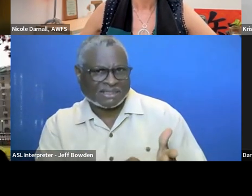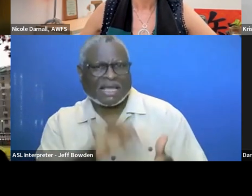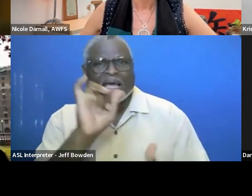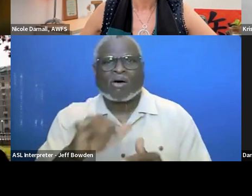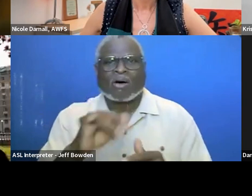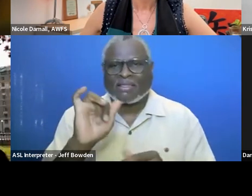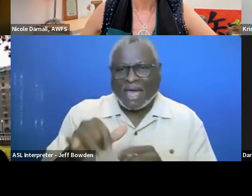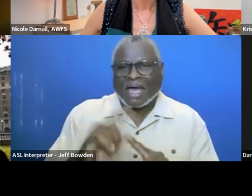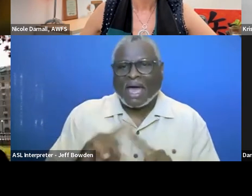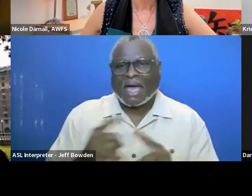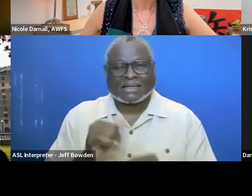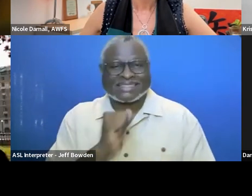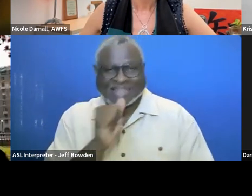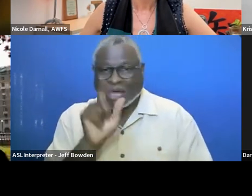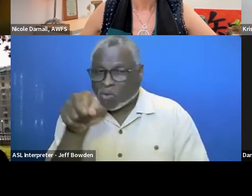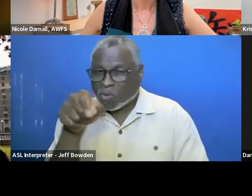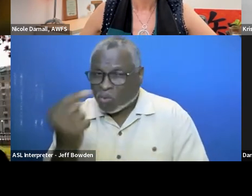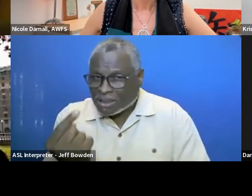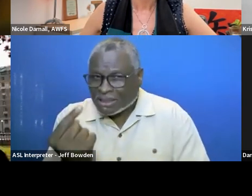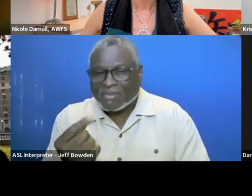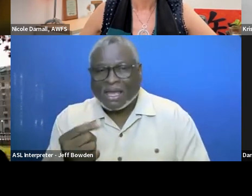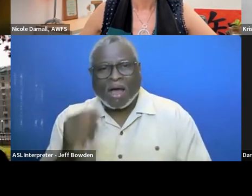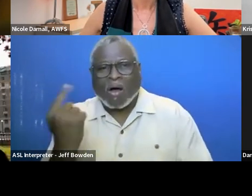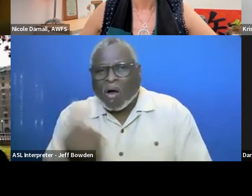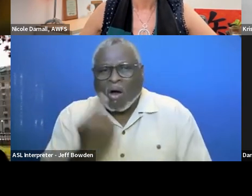And it is not just always kind of haphazard.